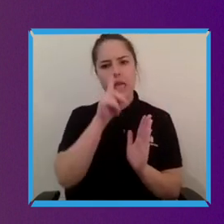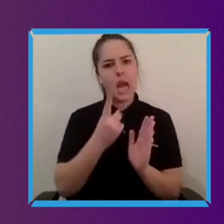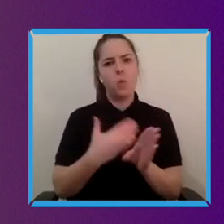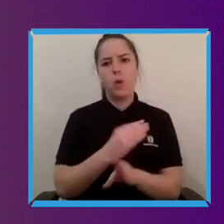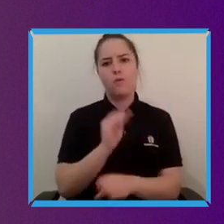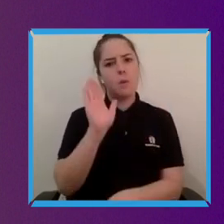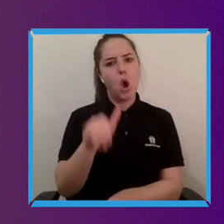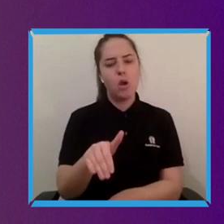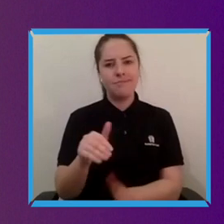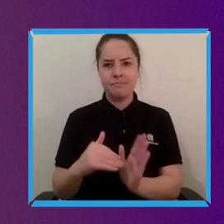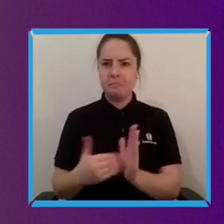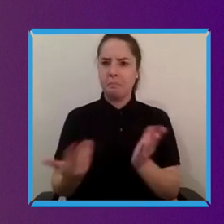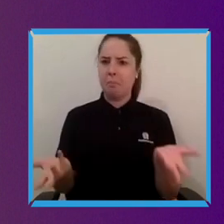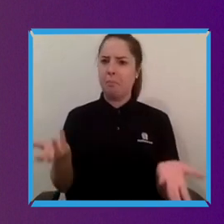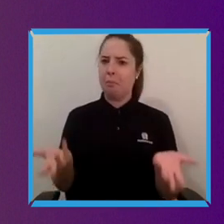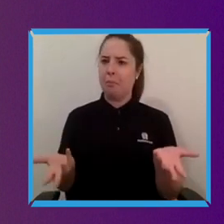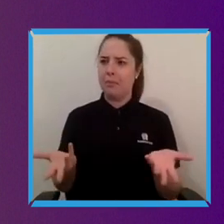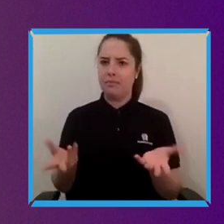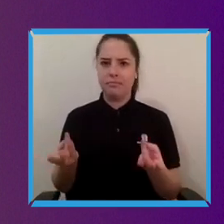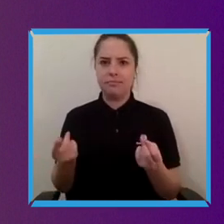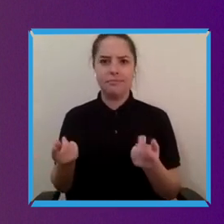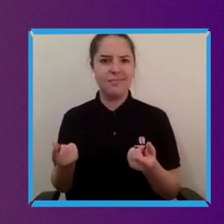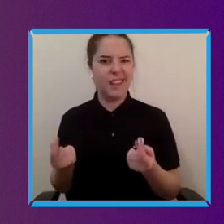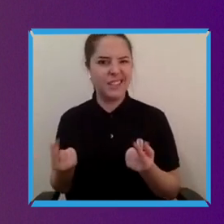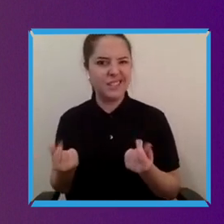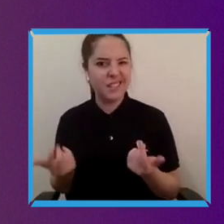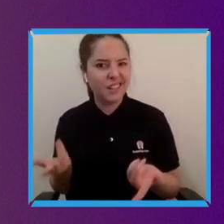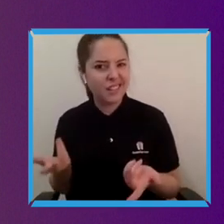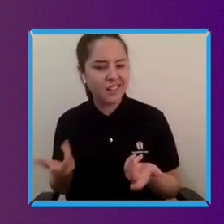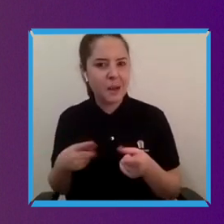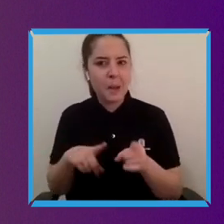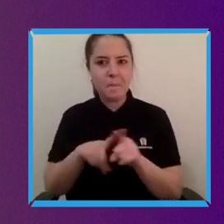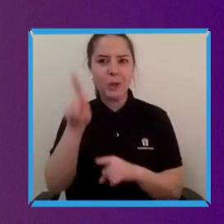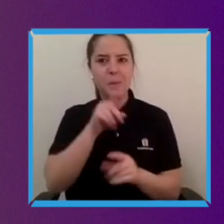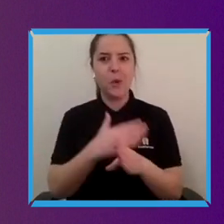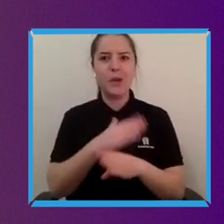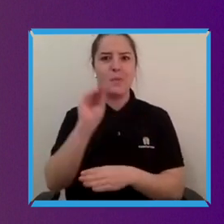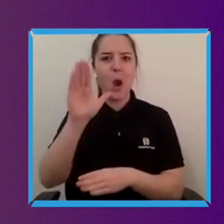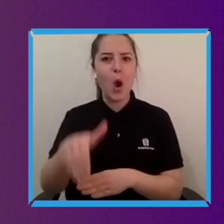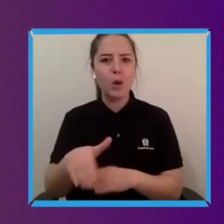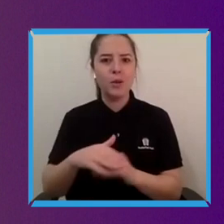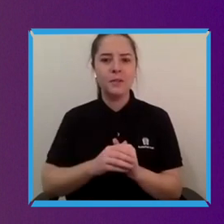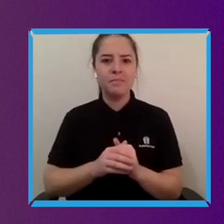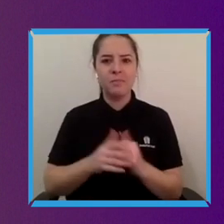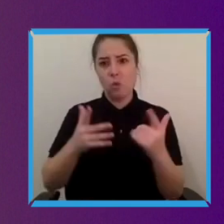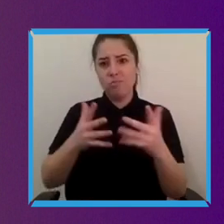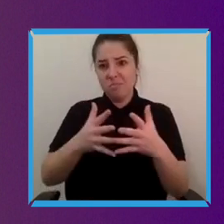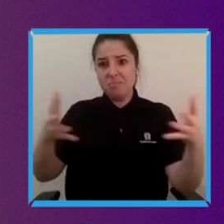the fact that it's happening now for a majority of people perhaps or larger ways of population that's you know it's really good,